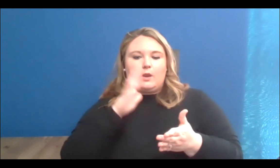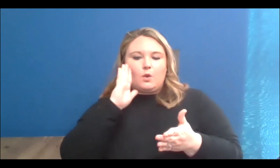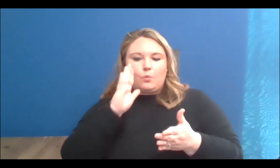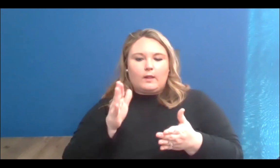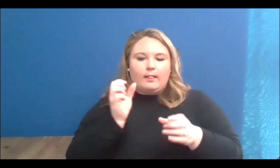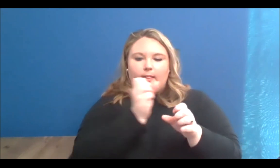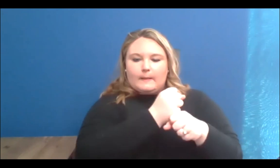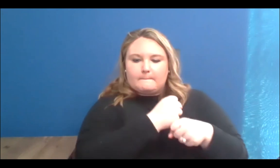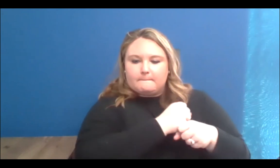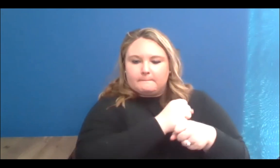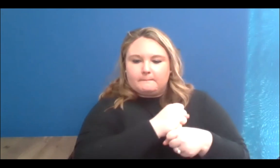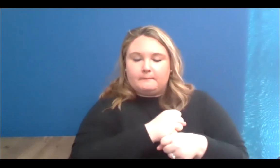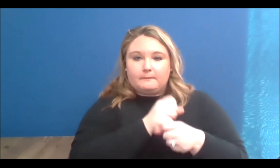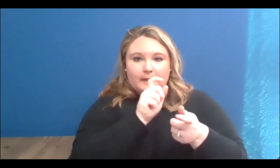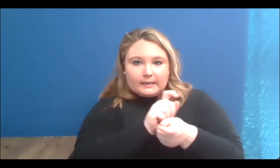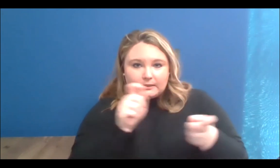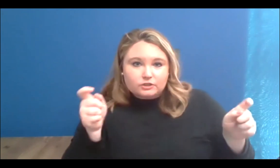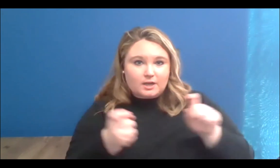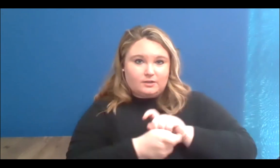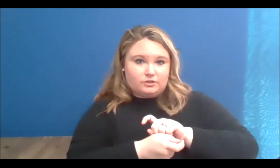done and the things that we have done. The environment is going to make these